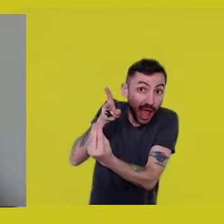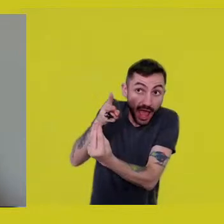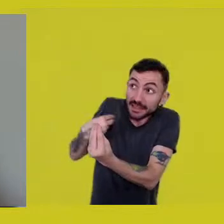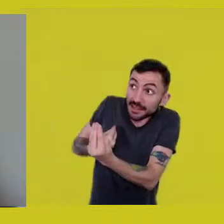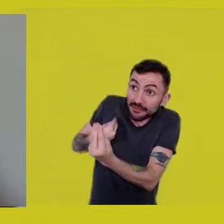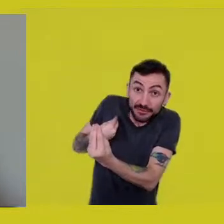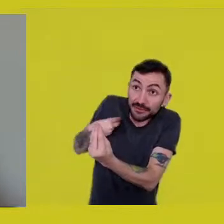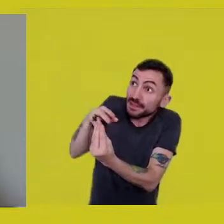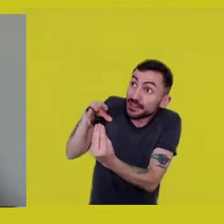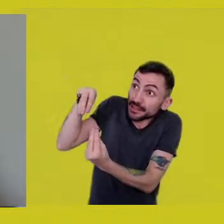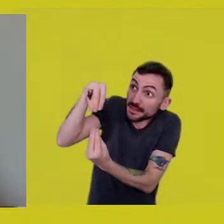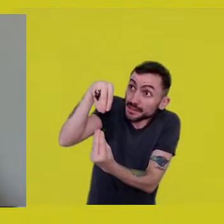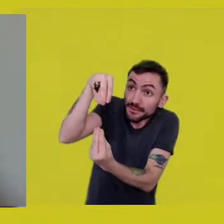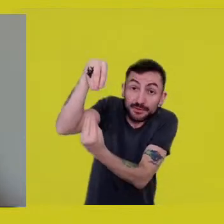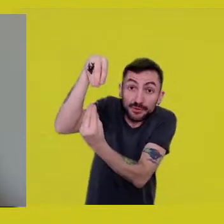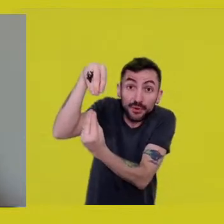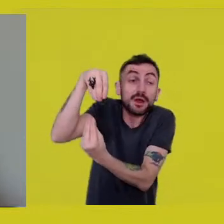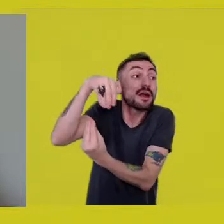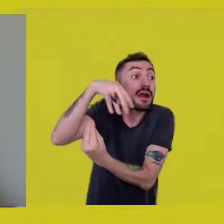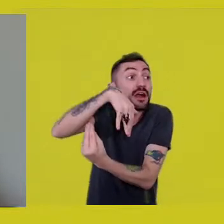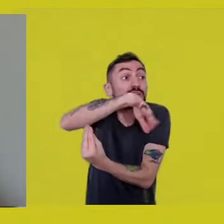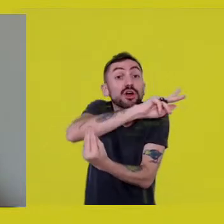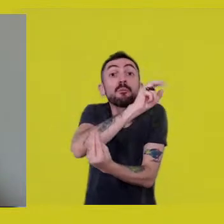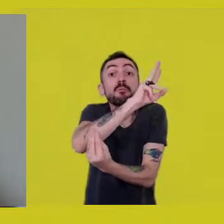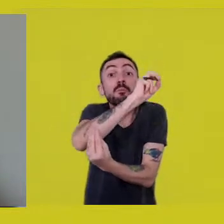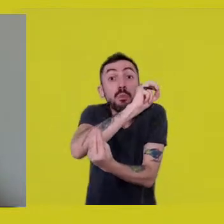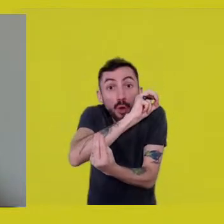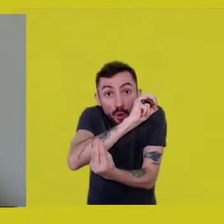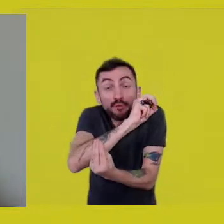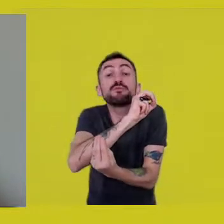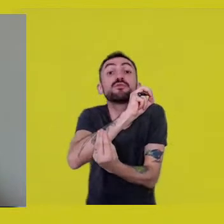some of our peoples call the Enchanted.